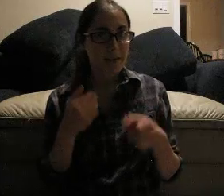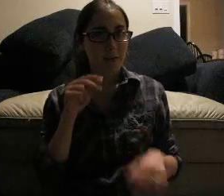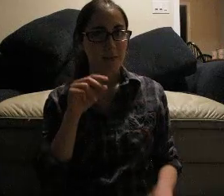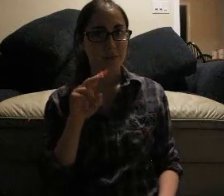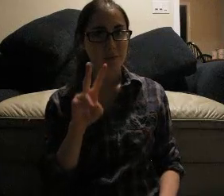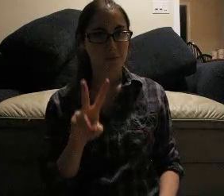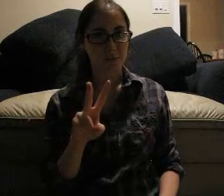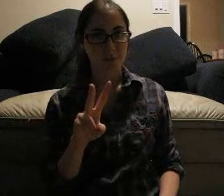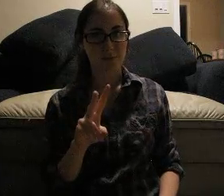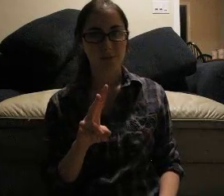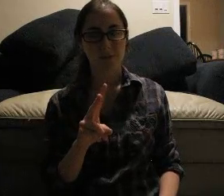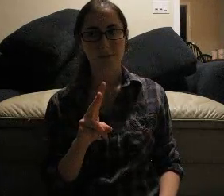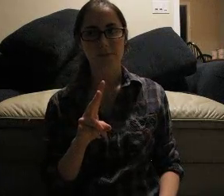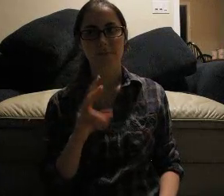I have two kids